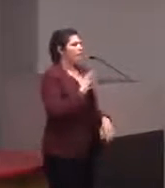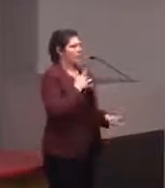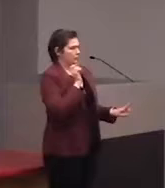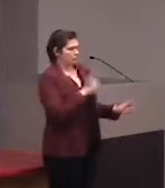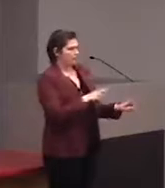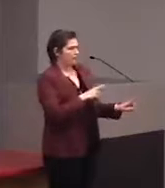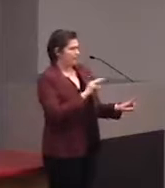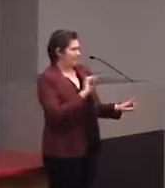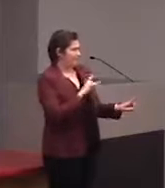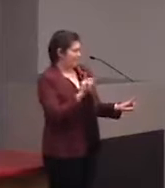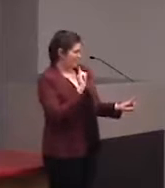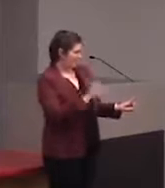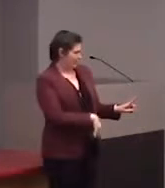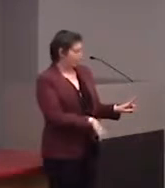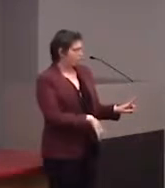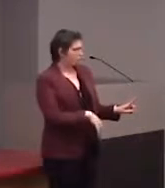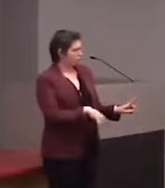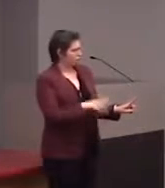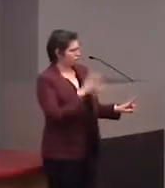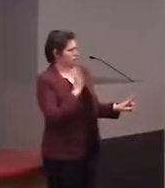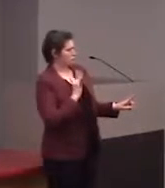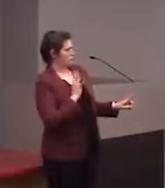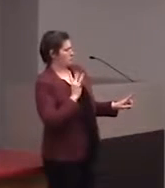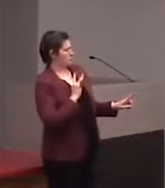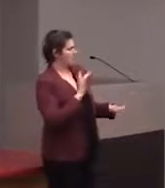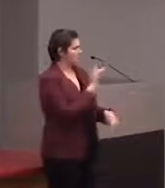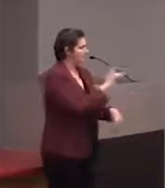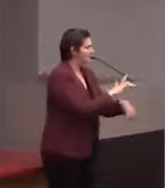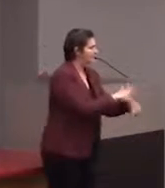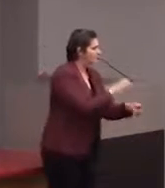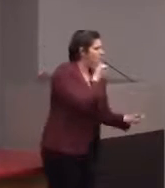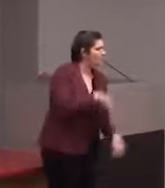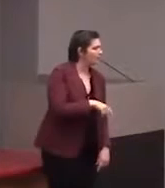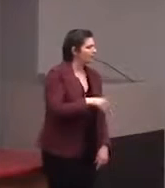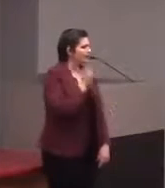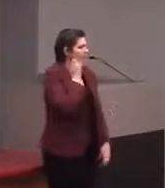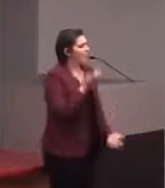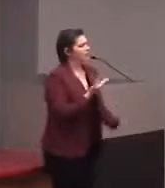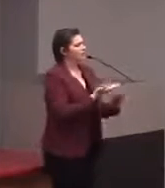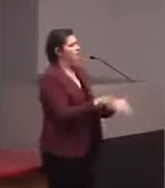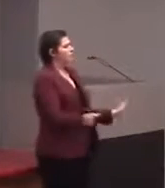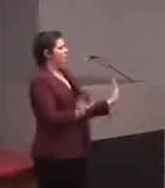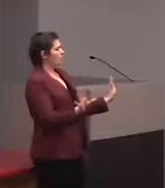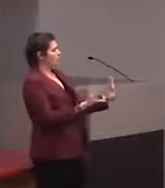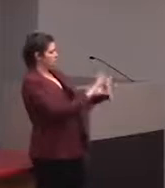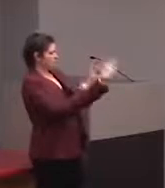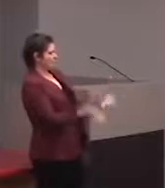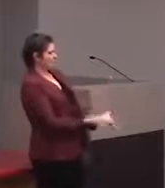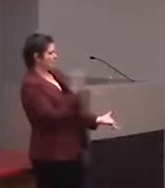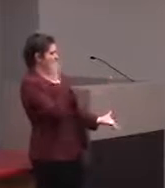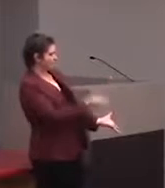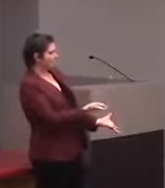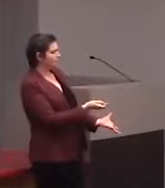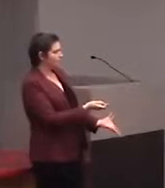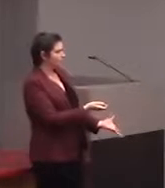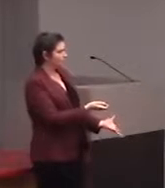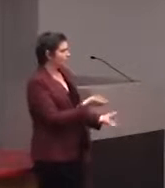is that something that could be implemented where-